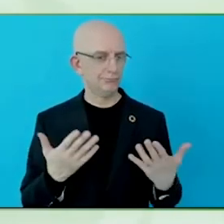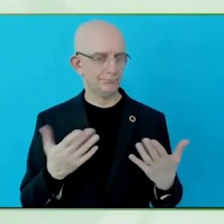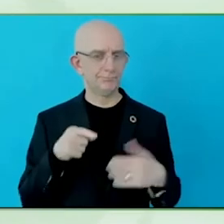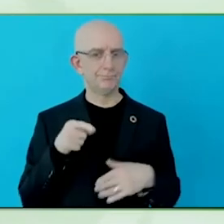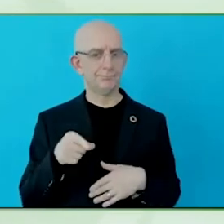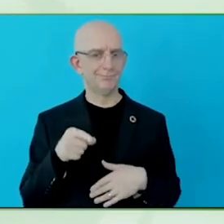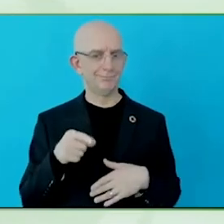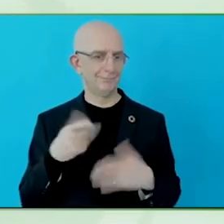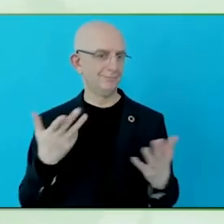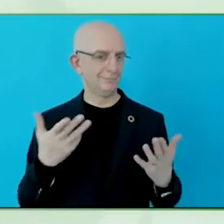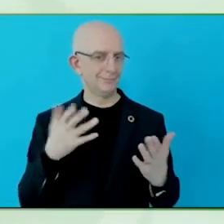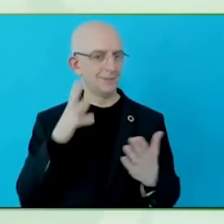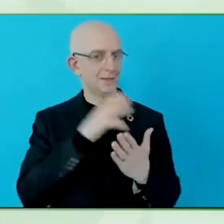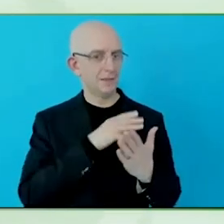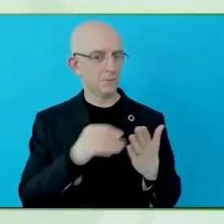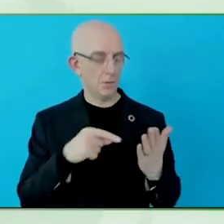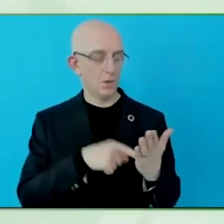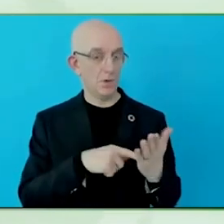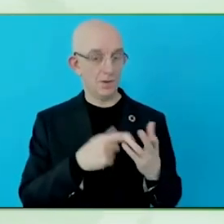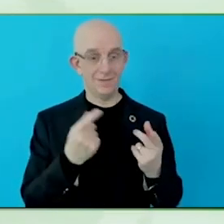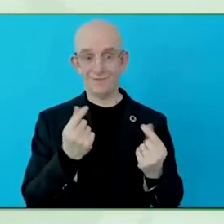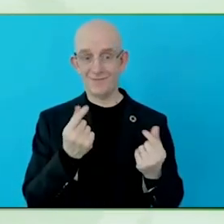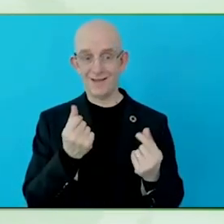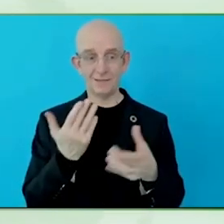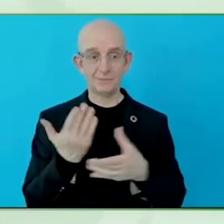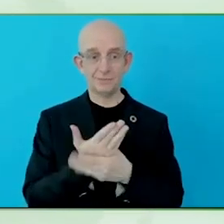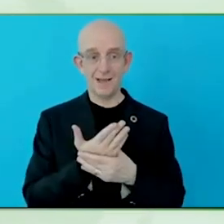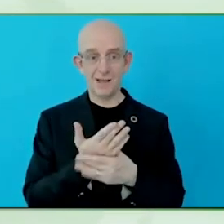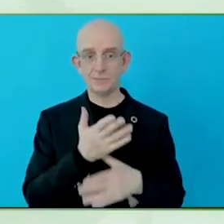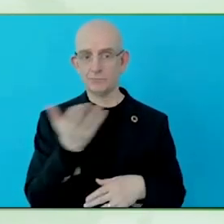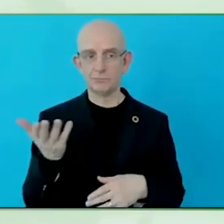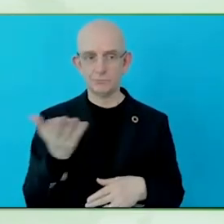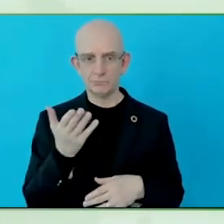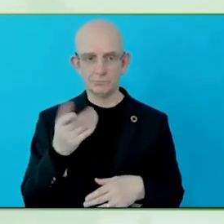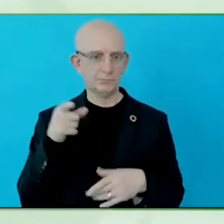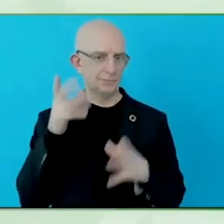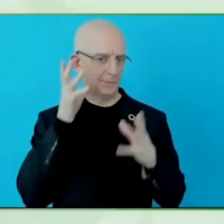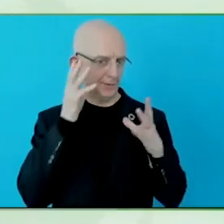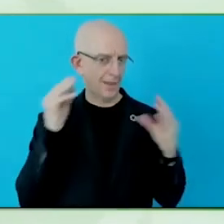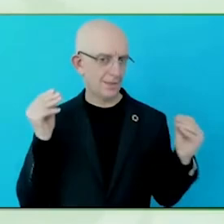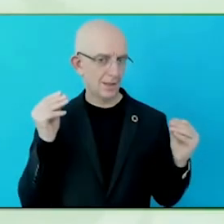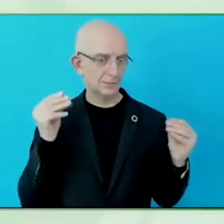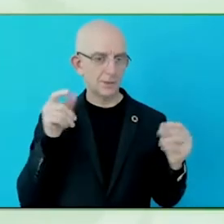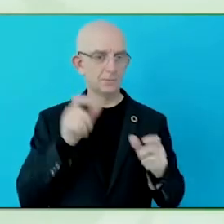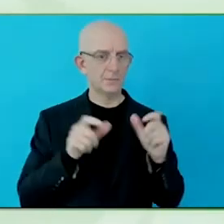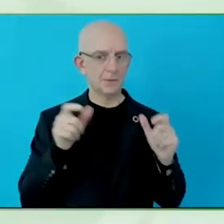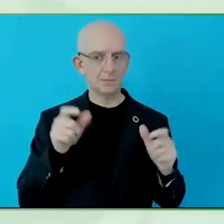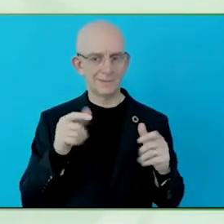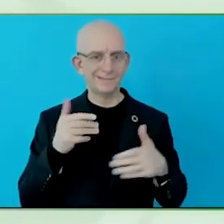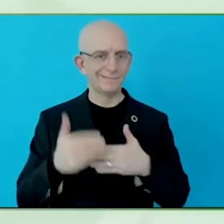If I look at upselling, I really almost think we should investigate